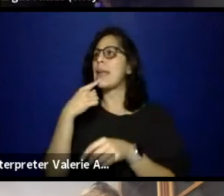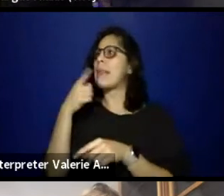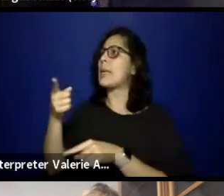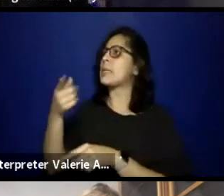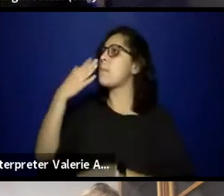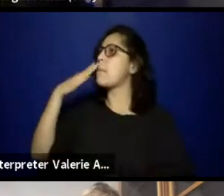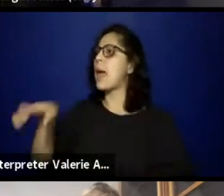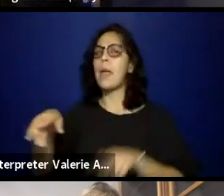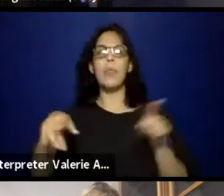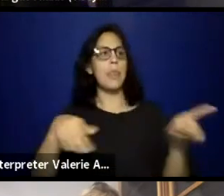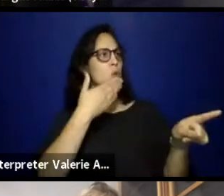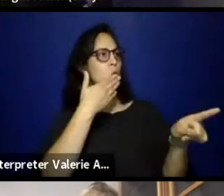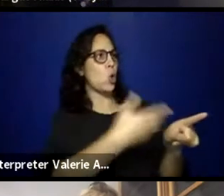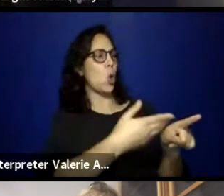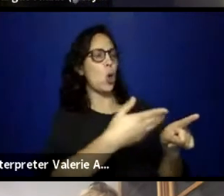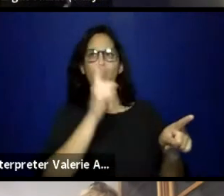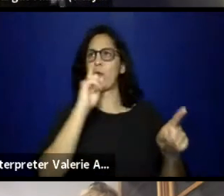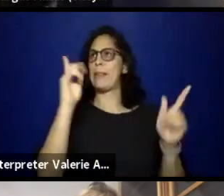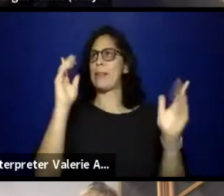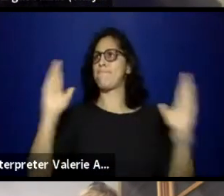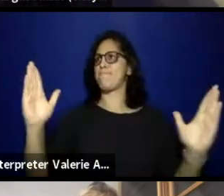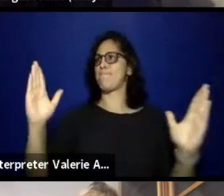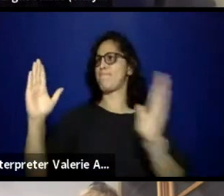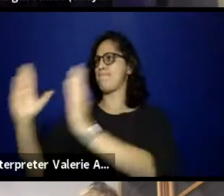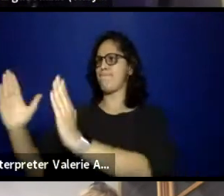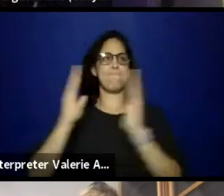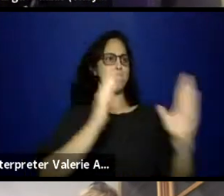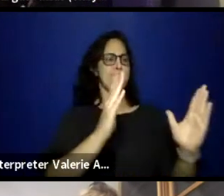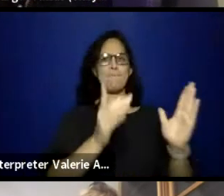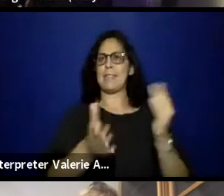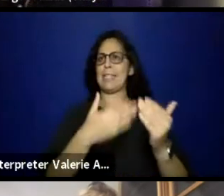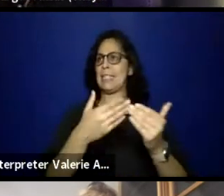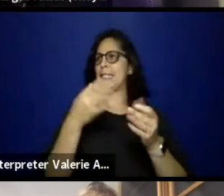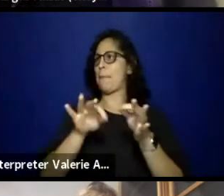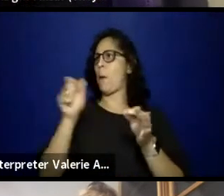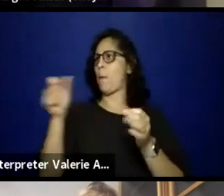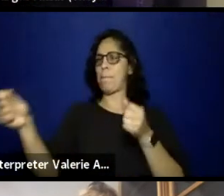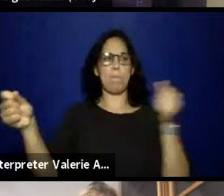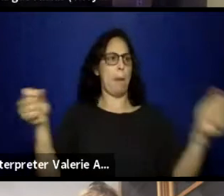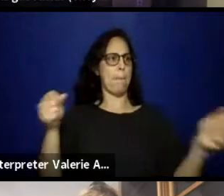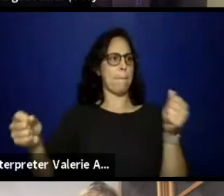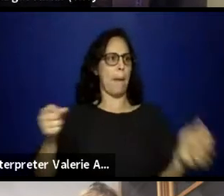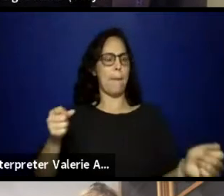when like everything in our life, queerness or whatever is like a spectrum.